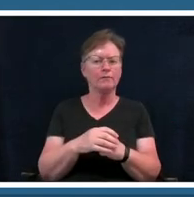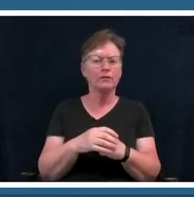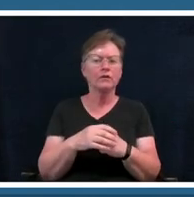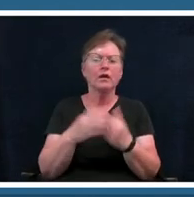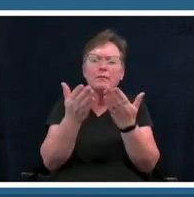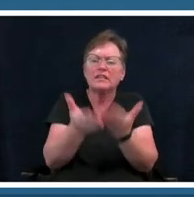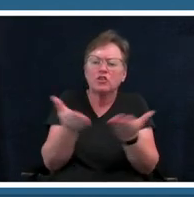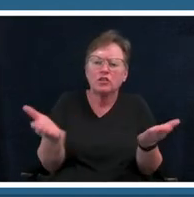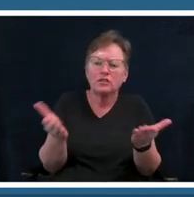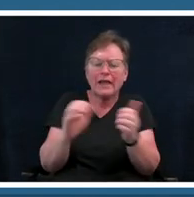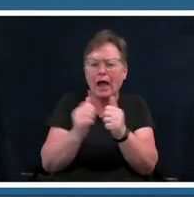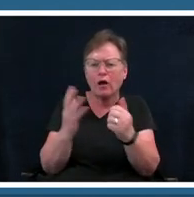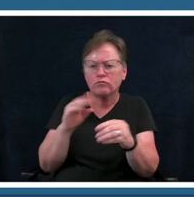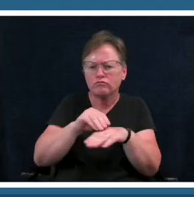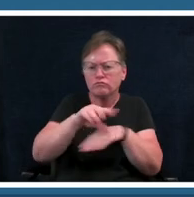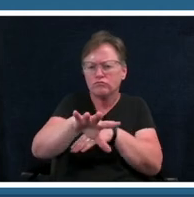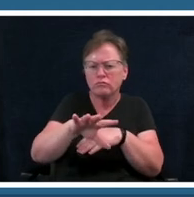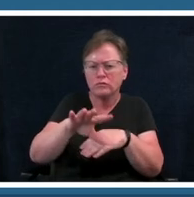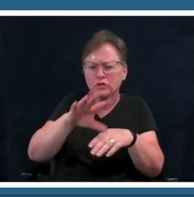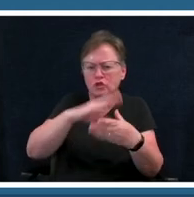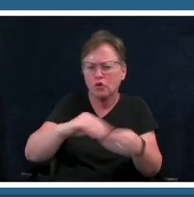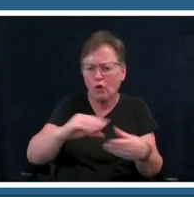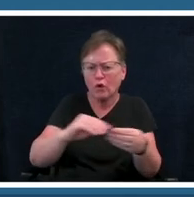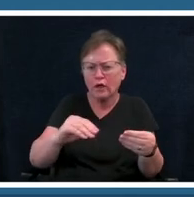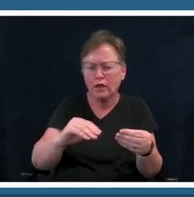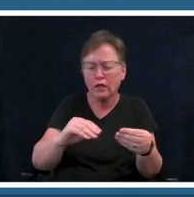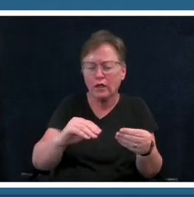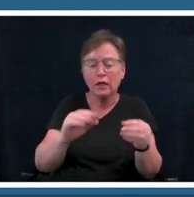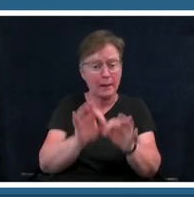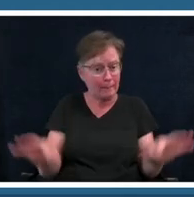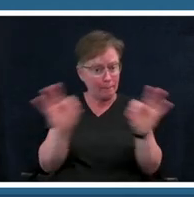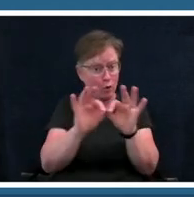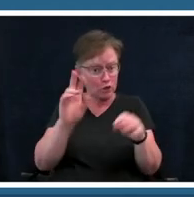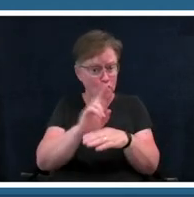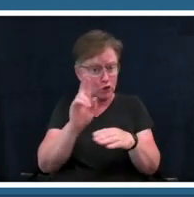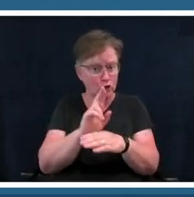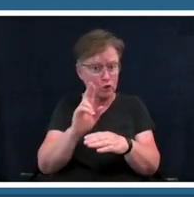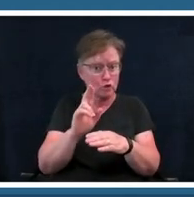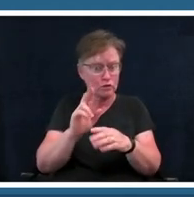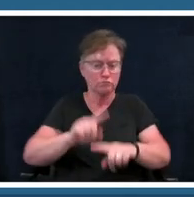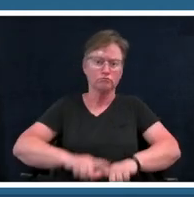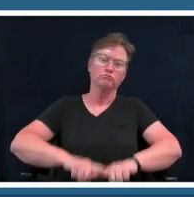it isn't is it important for you to use materials that are non-traditional like